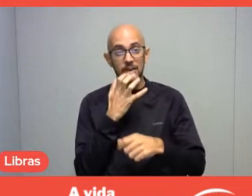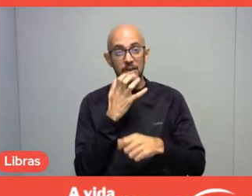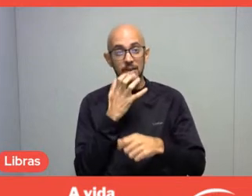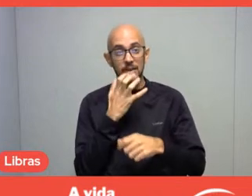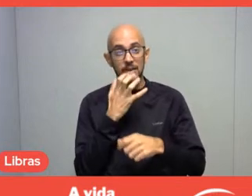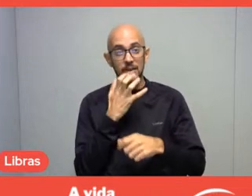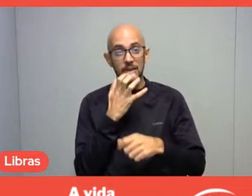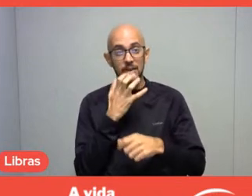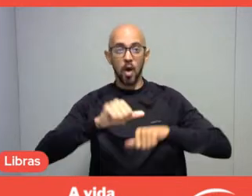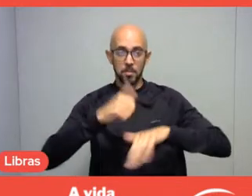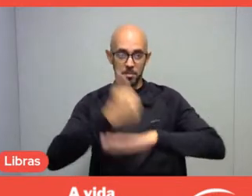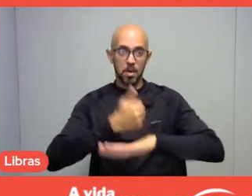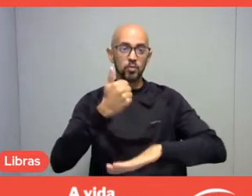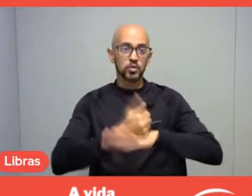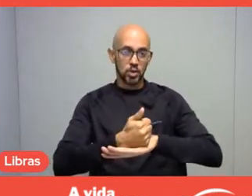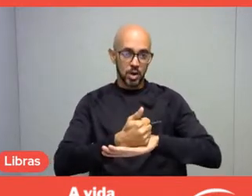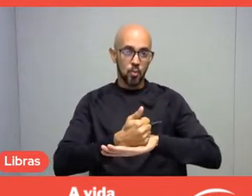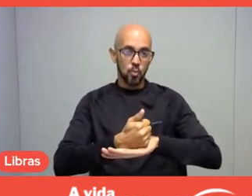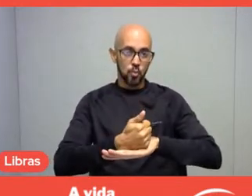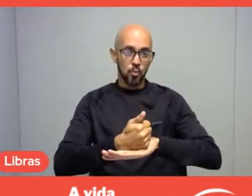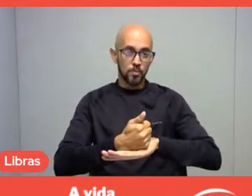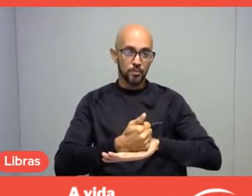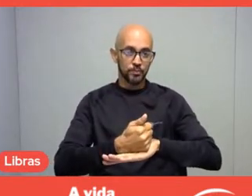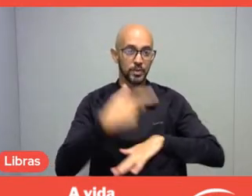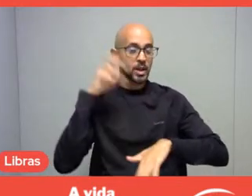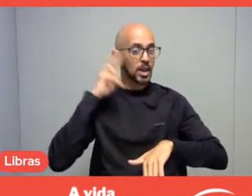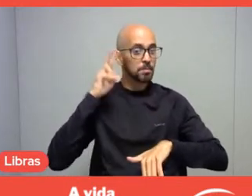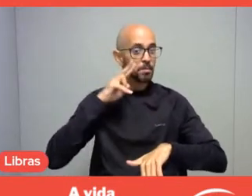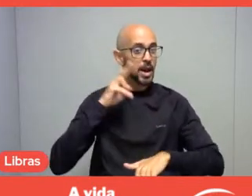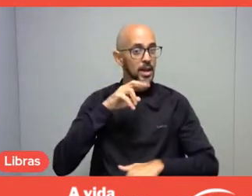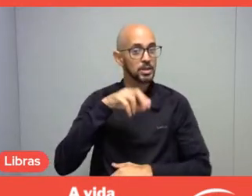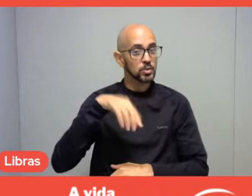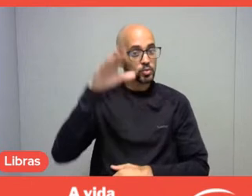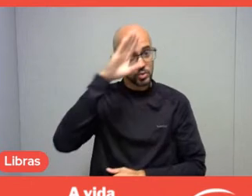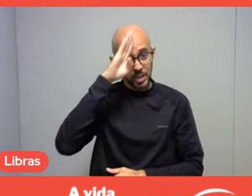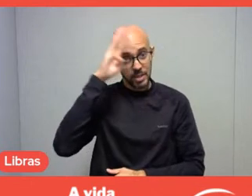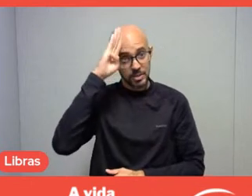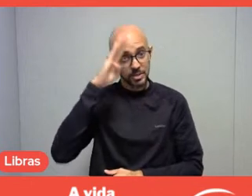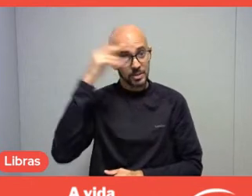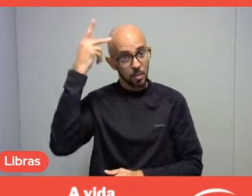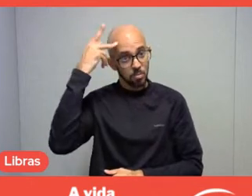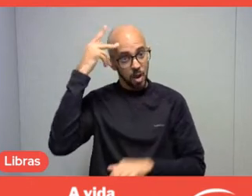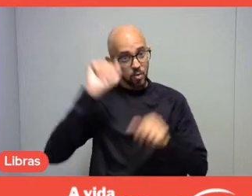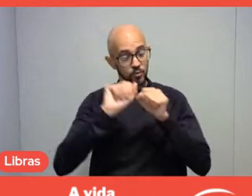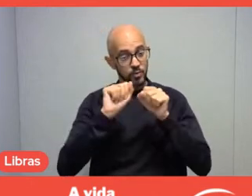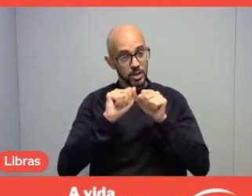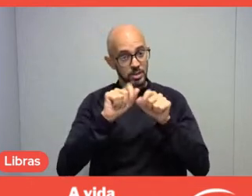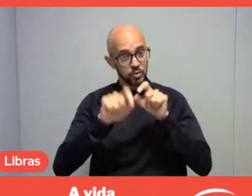I want to remind you of an initiative that Sesc São Paulo recently carried out, inviting Professor Robert Stebbins,